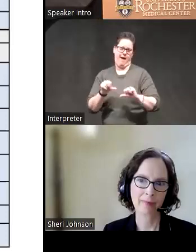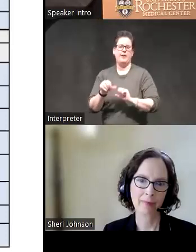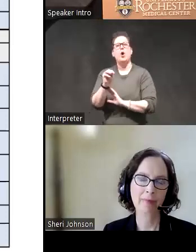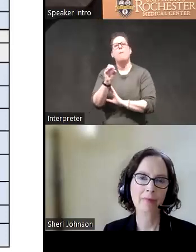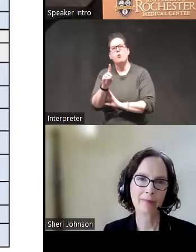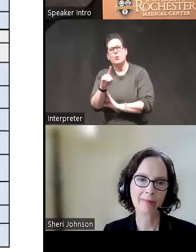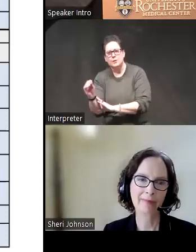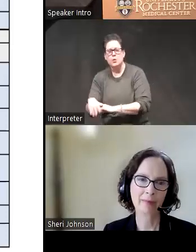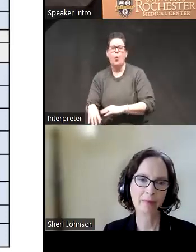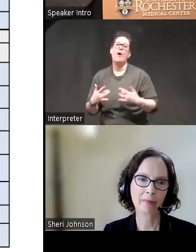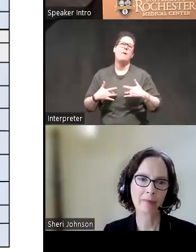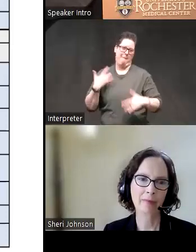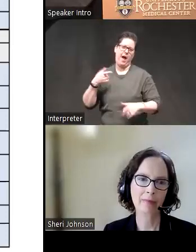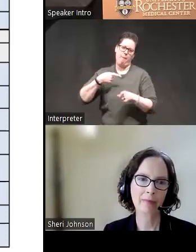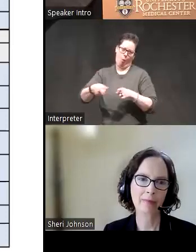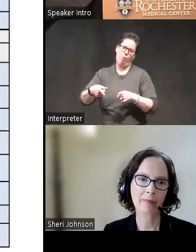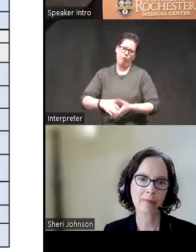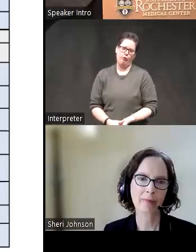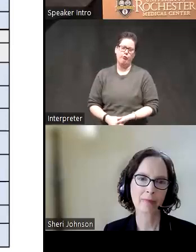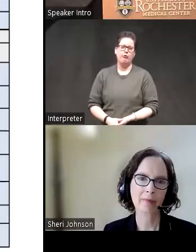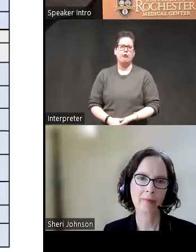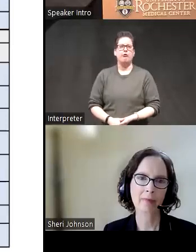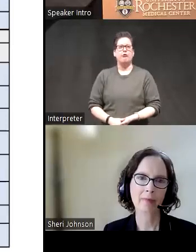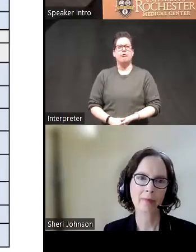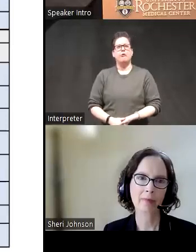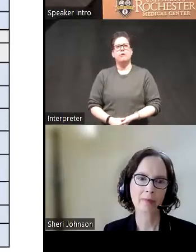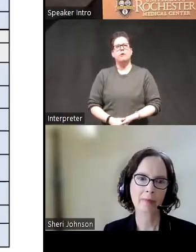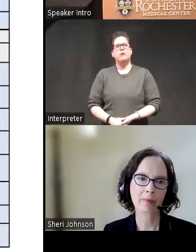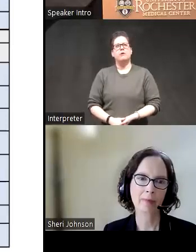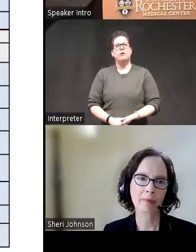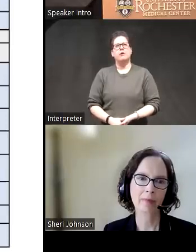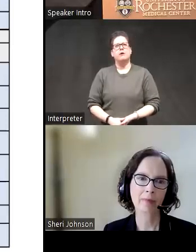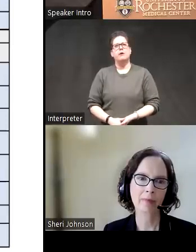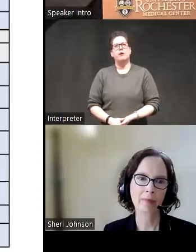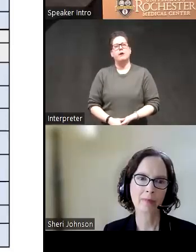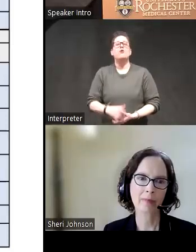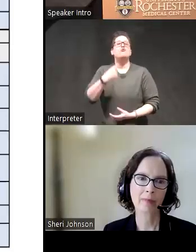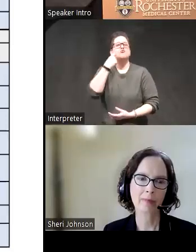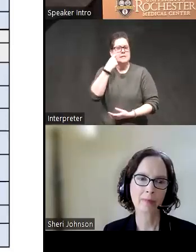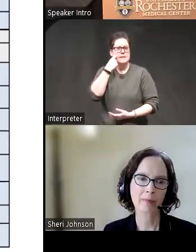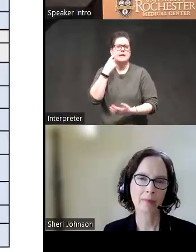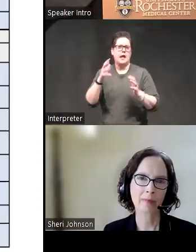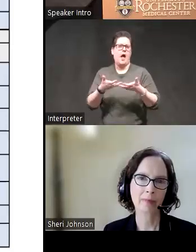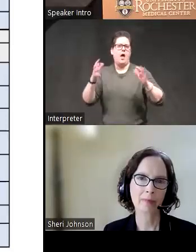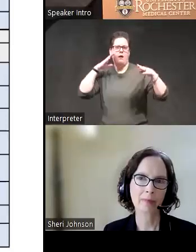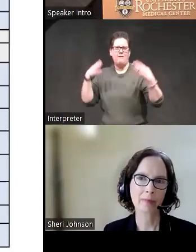mood disorders and especially bipolar disorder um lately a lot of it's been focused on impulsivity